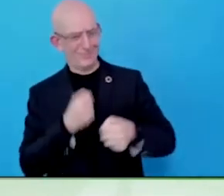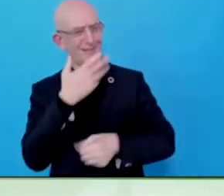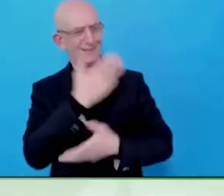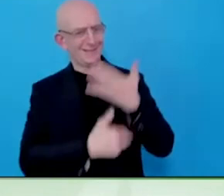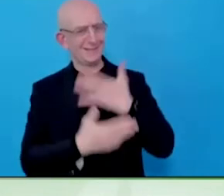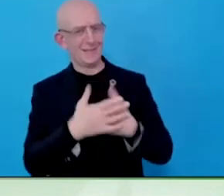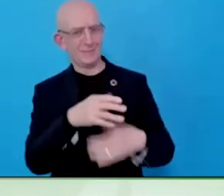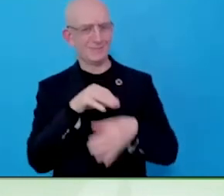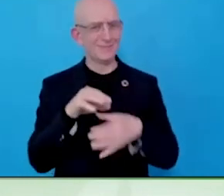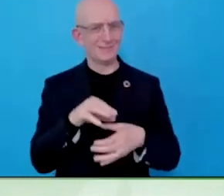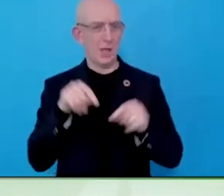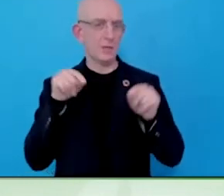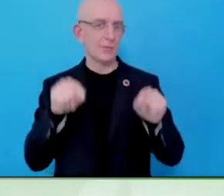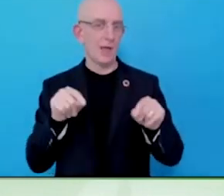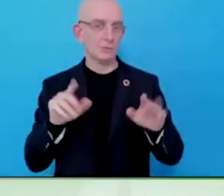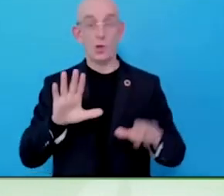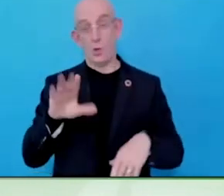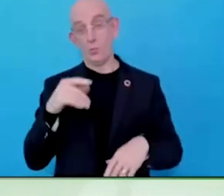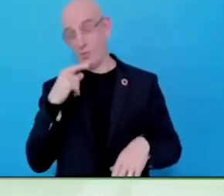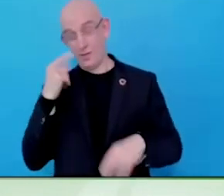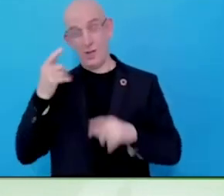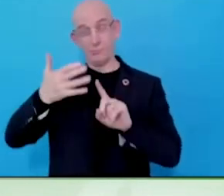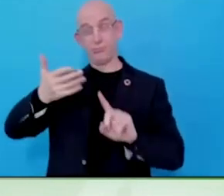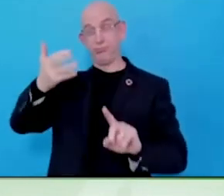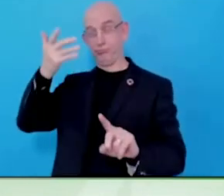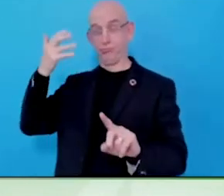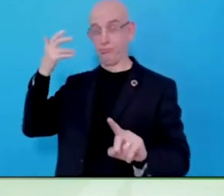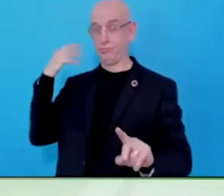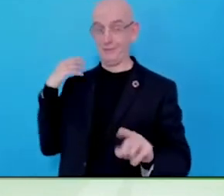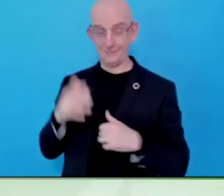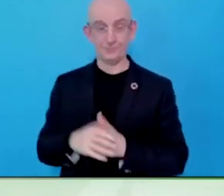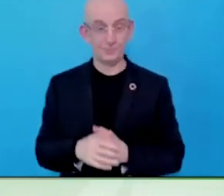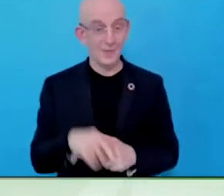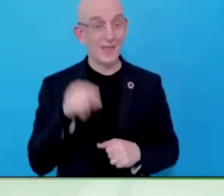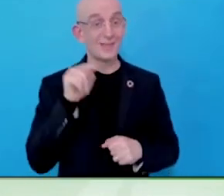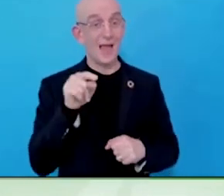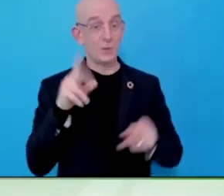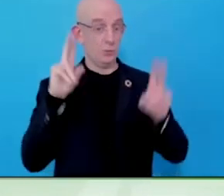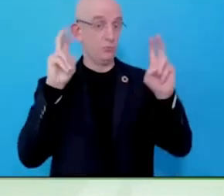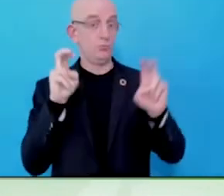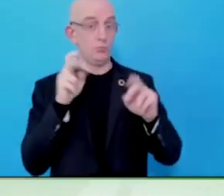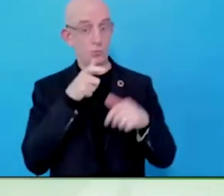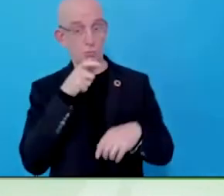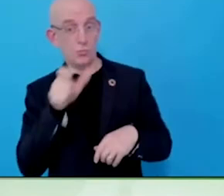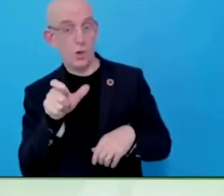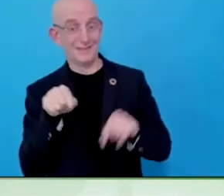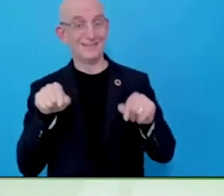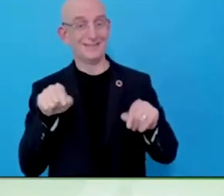value to business and helping business. Use that value or benefit from the value.